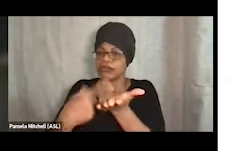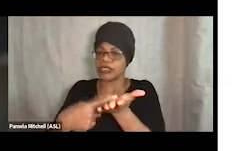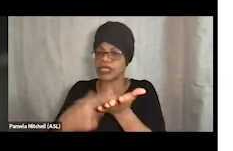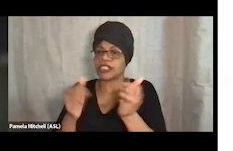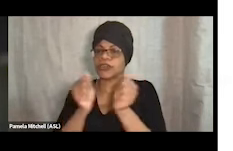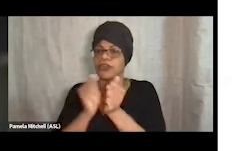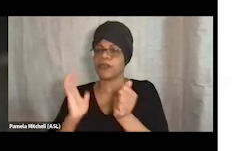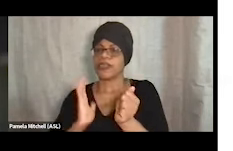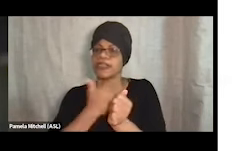Next slide please.